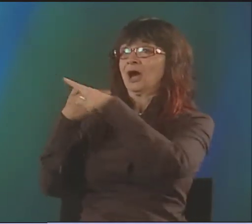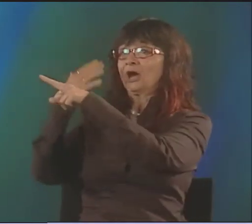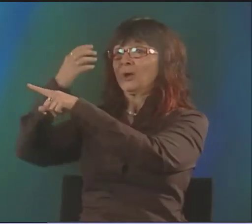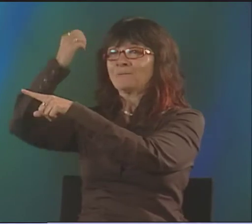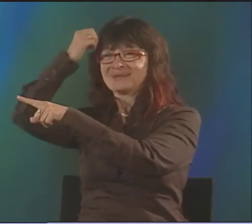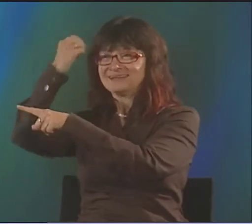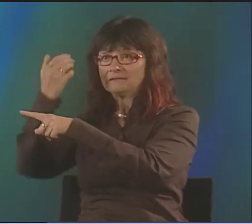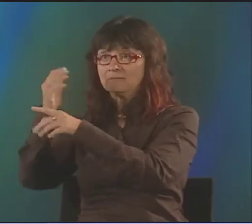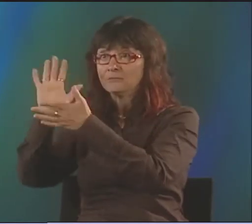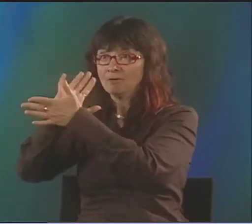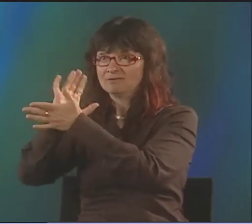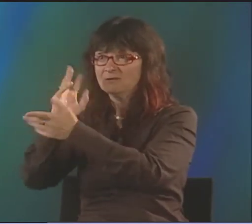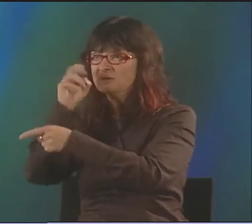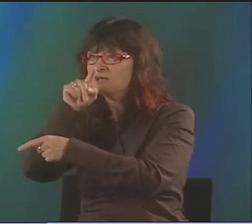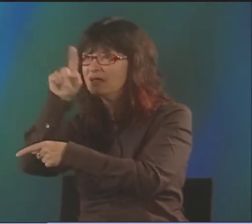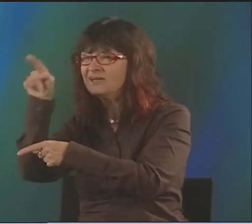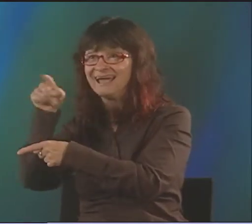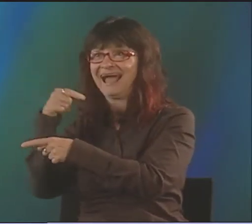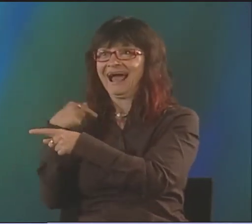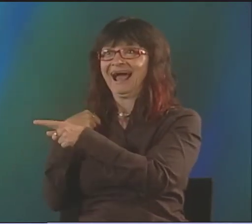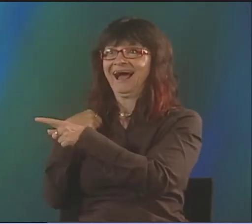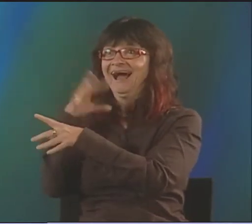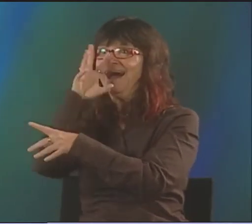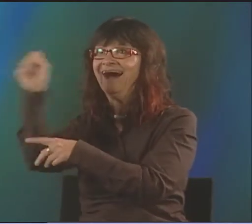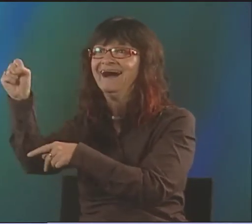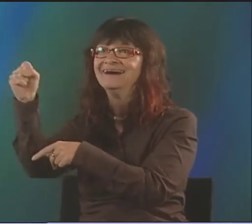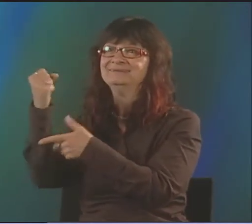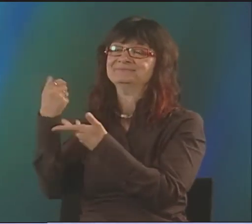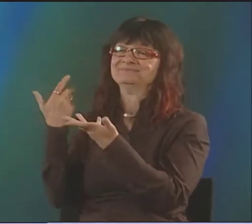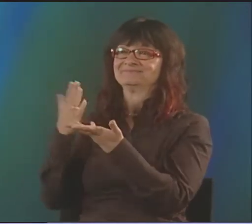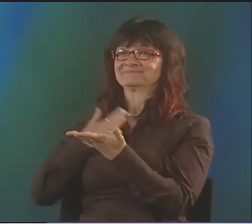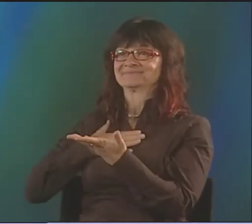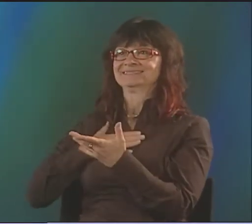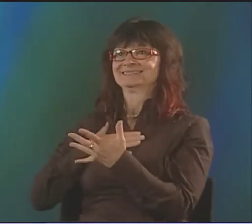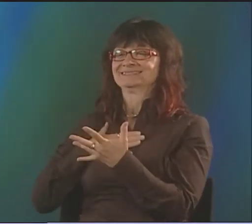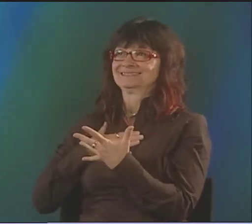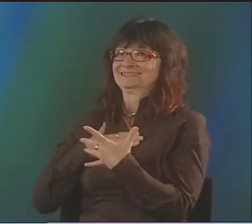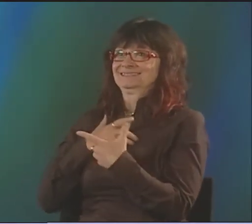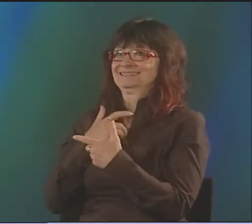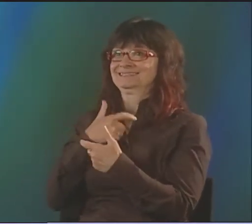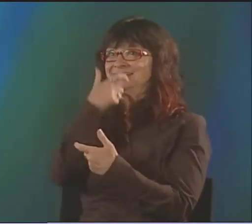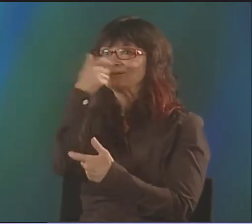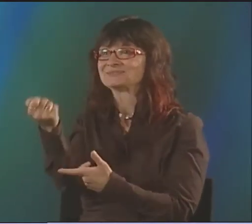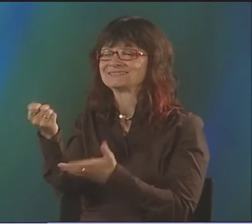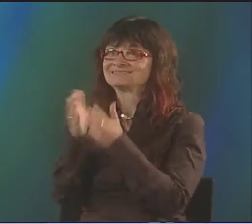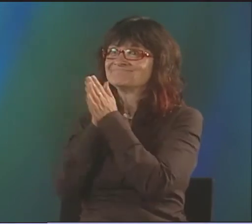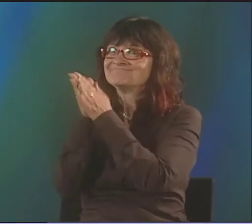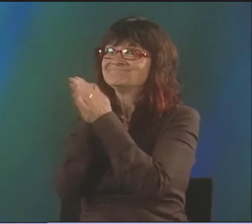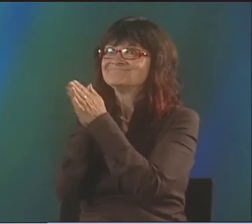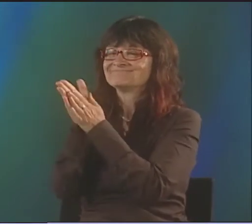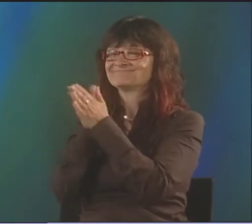BANG 'EM UP, ACTION KIND OF FILMS, ADVENTURES, VERY OBVIOUS, NOT SO NUANCED.